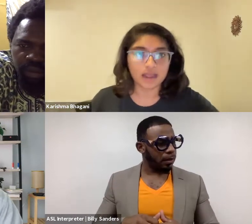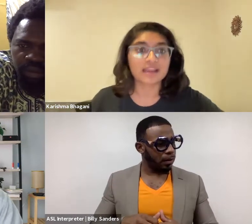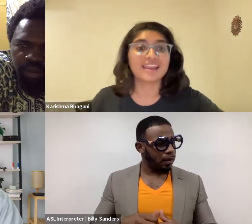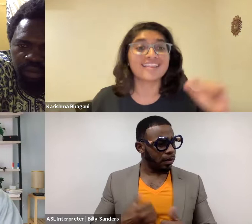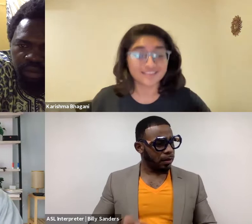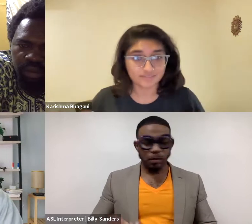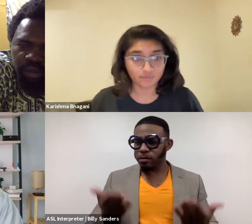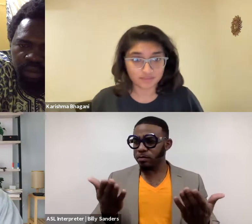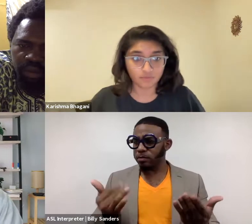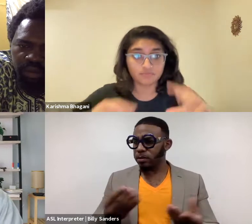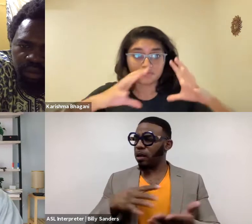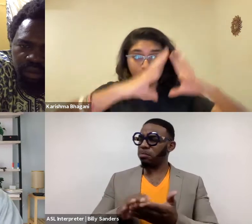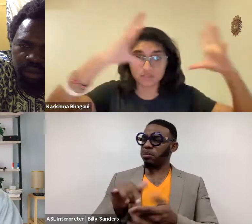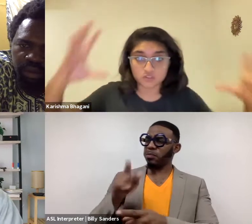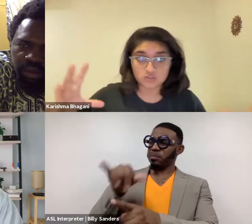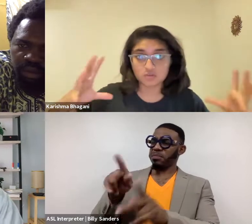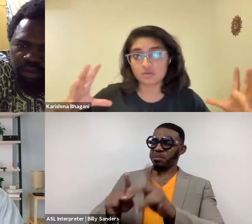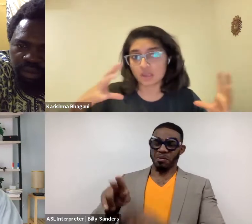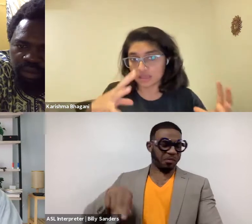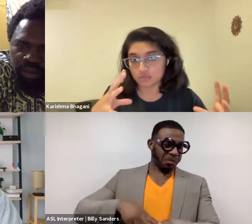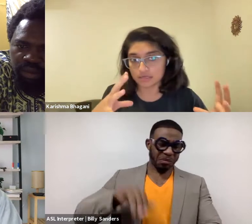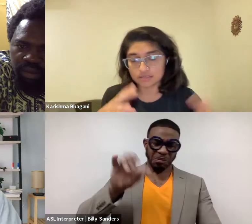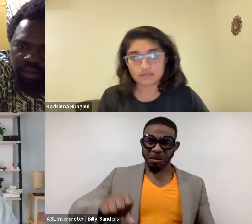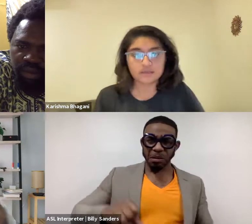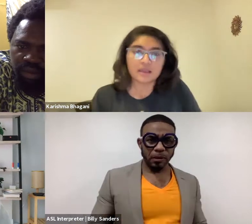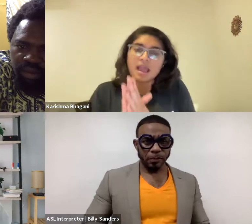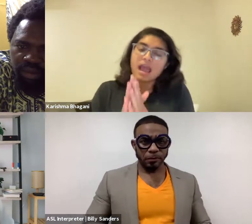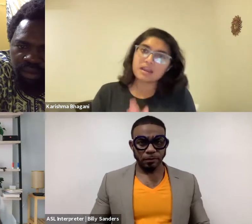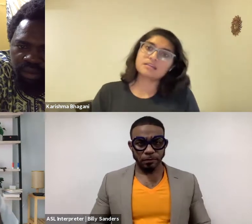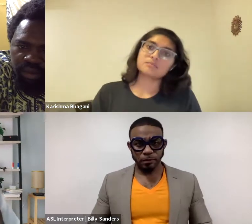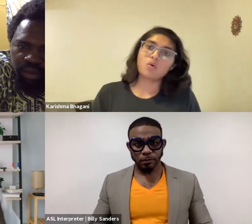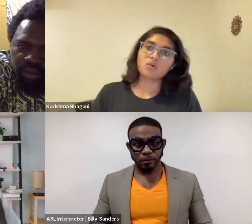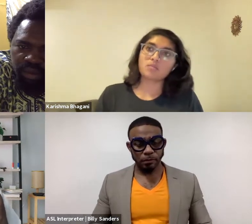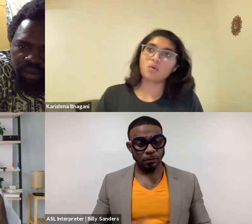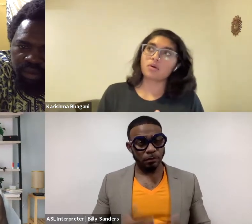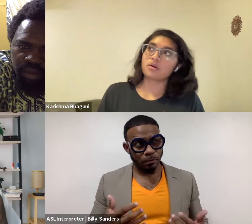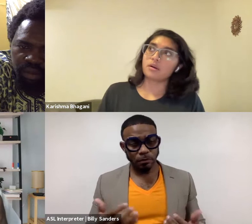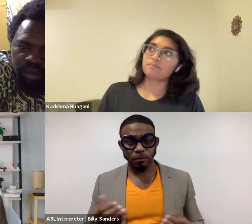I can learn this from this engagement." And more and more,